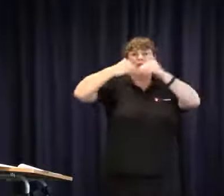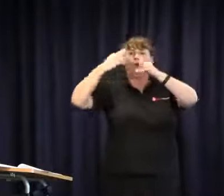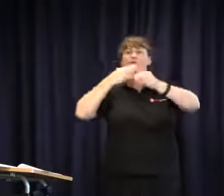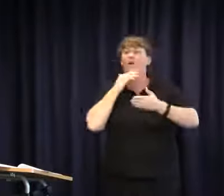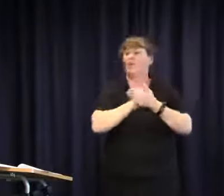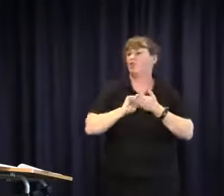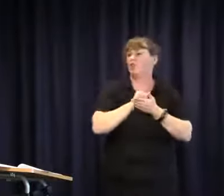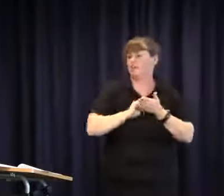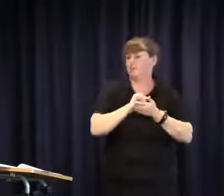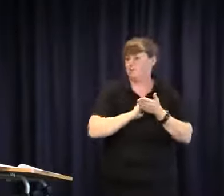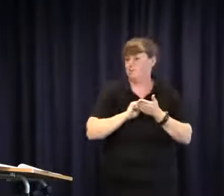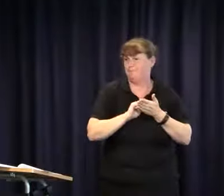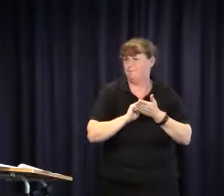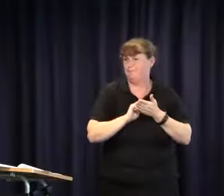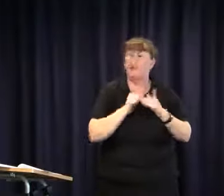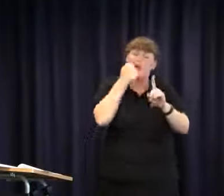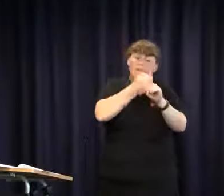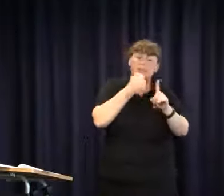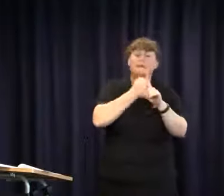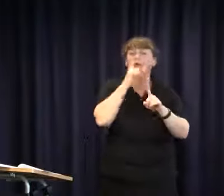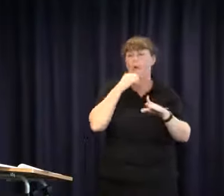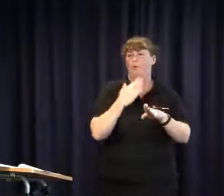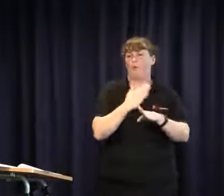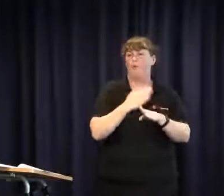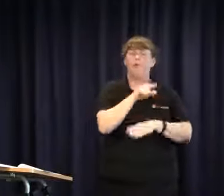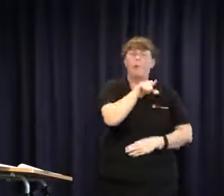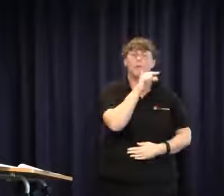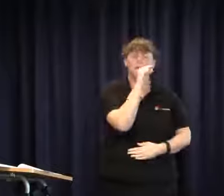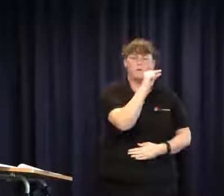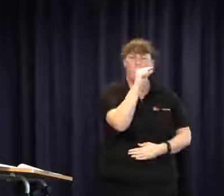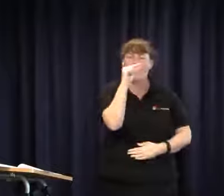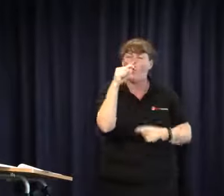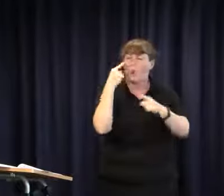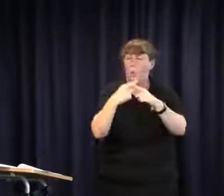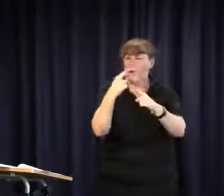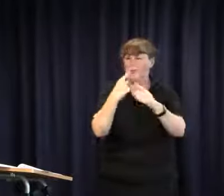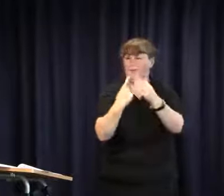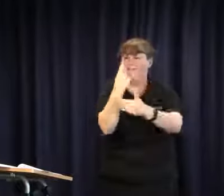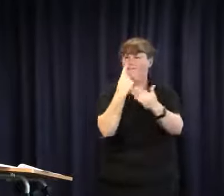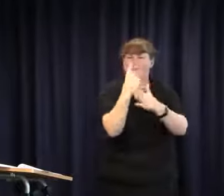backed off and removed all those billboards that were up around Melbourne. That happened